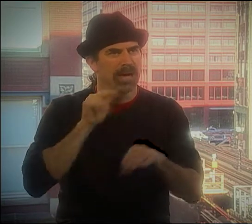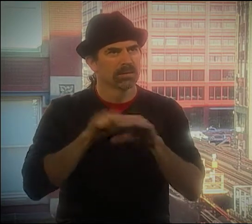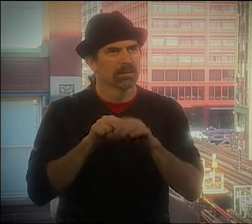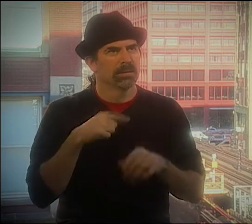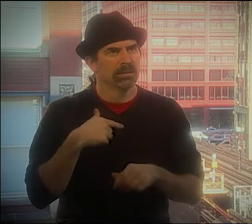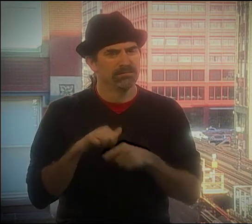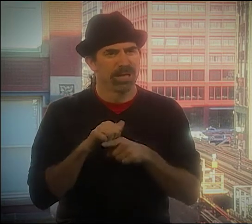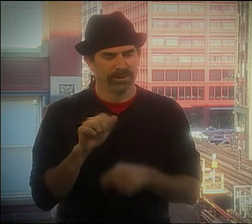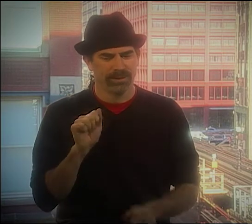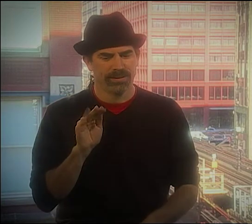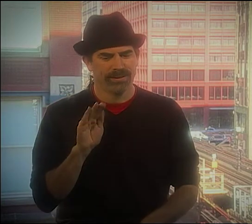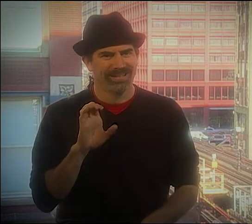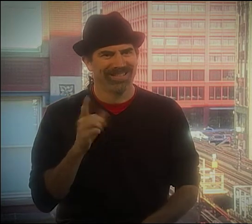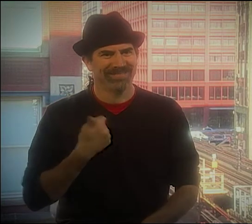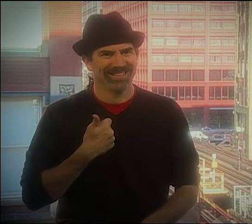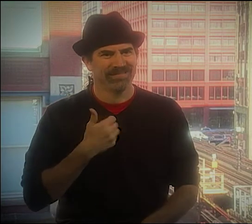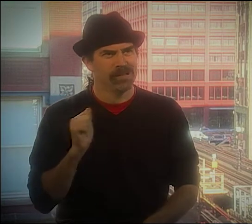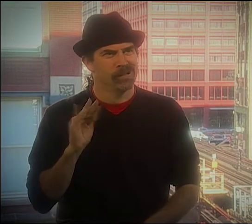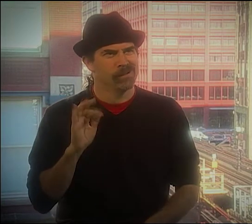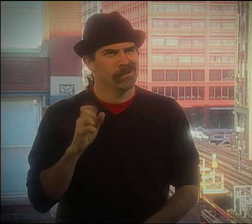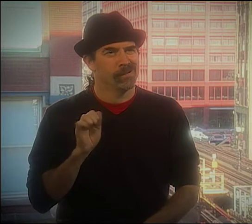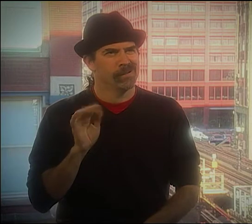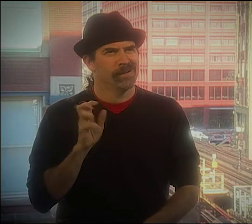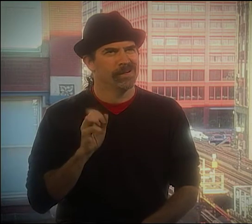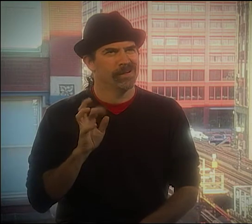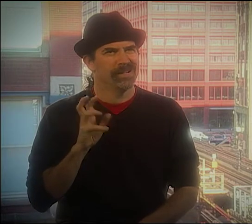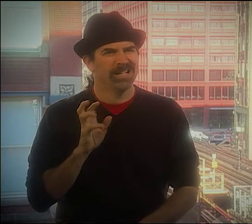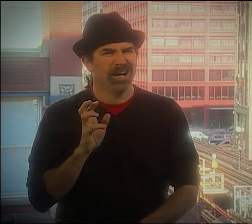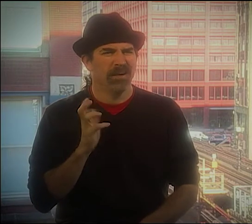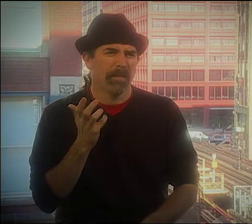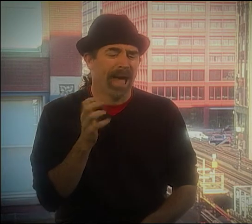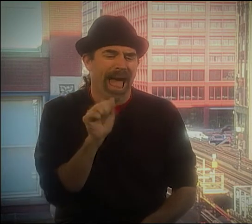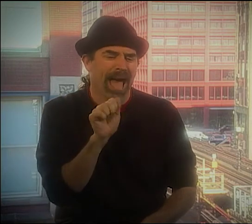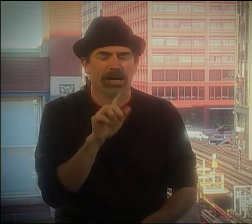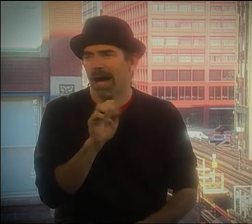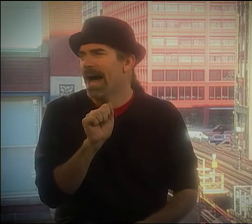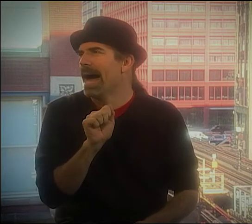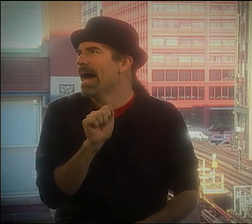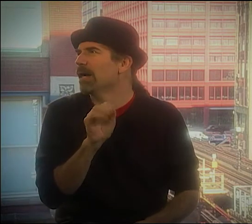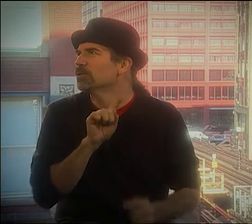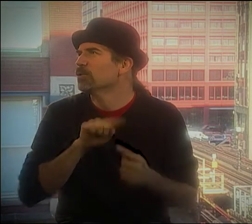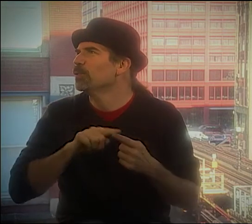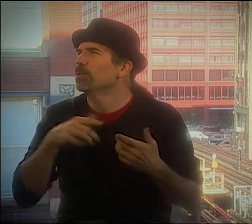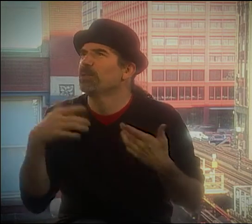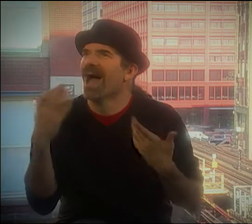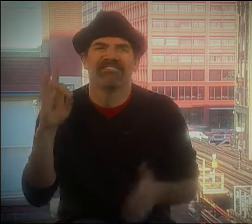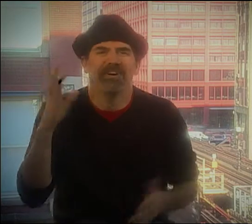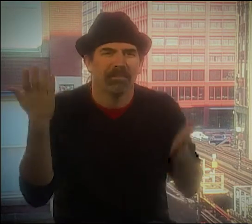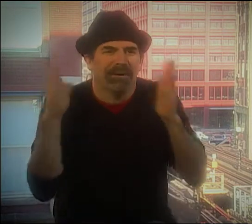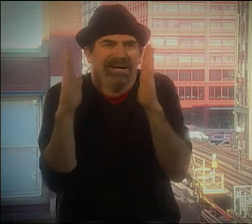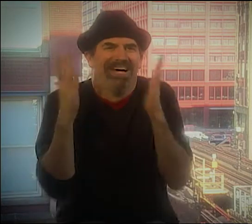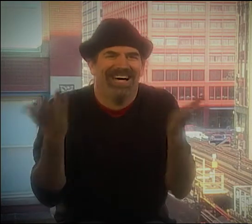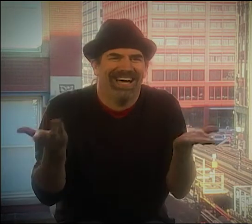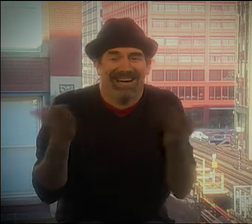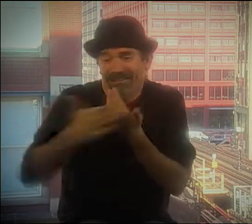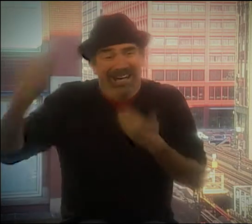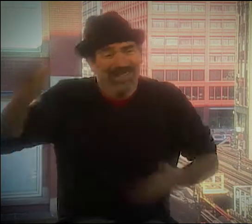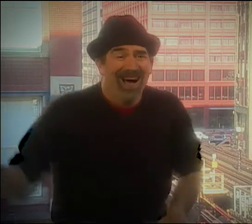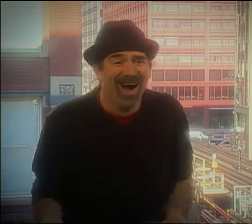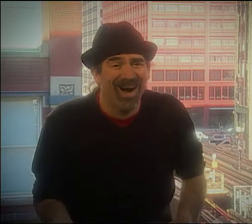IT WAS AT NIGHT, AND I WAS IN BED PRACTICING THE ALPHABET BY MYSELF, MAYBE "A" TO "F" OR SOMETHING LIKE THAT.